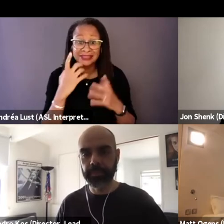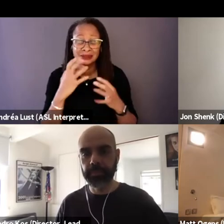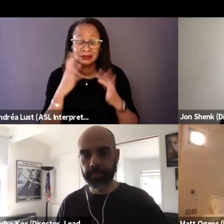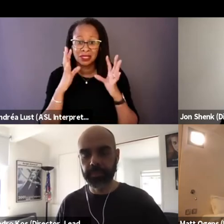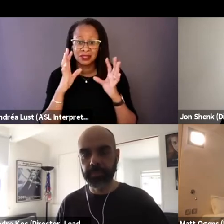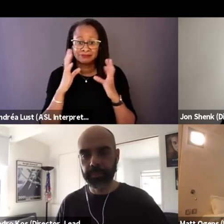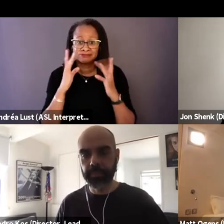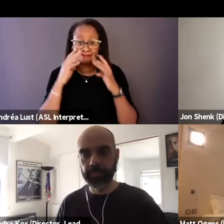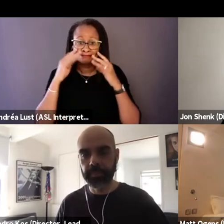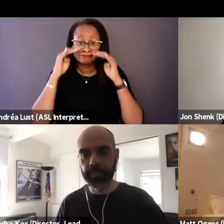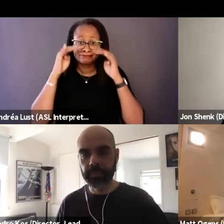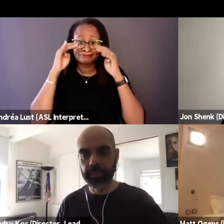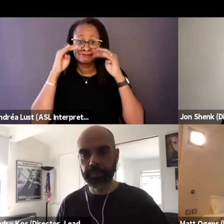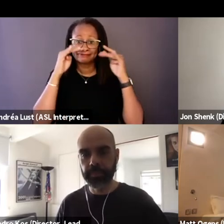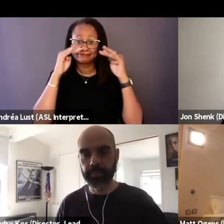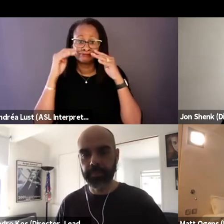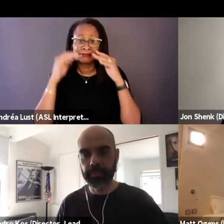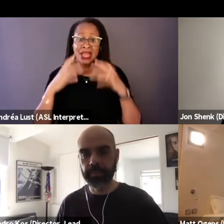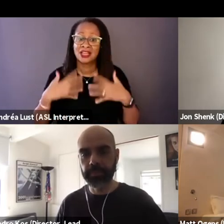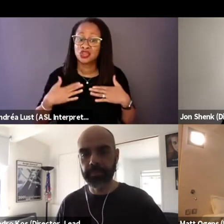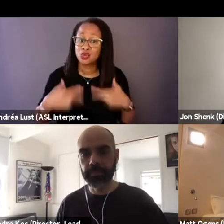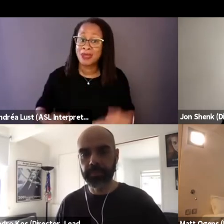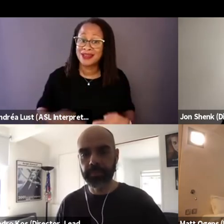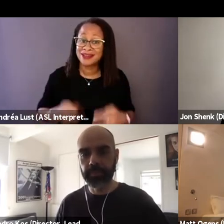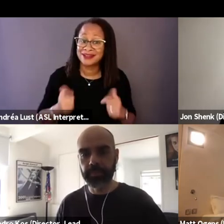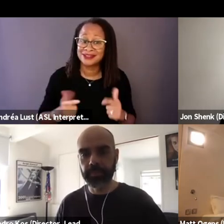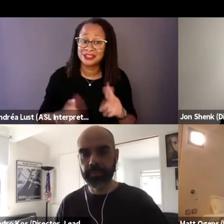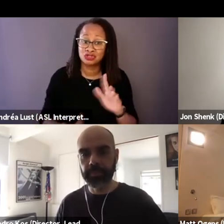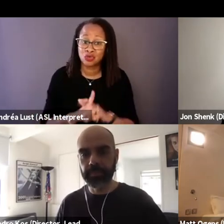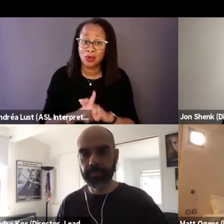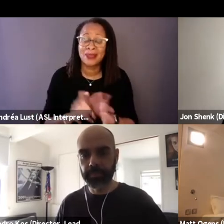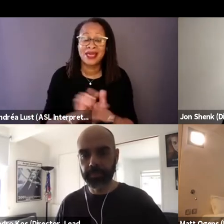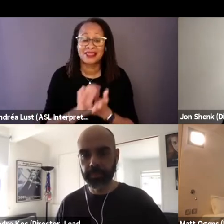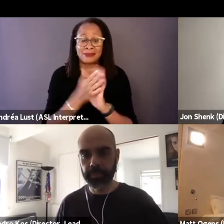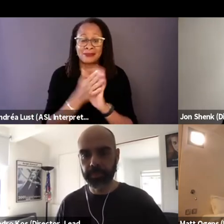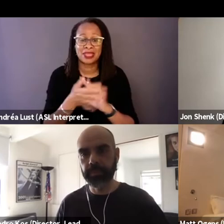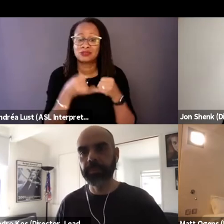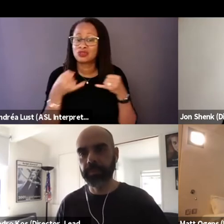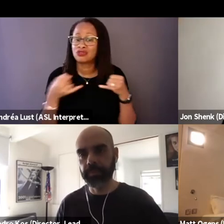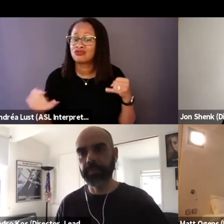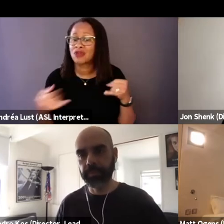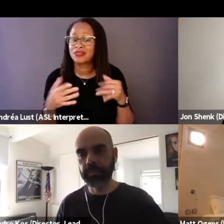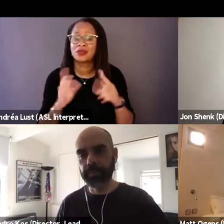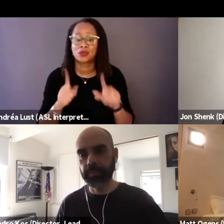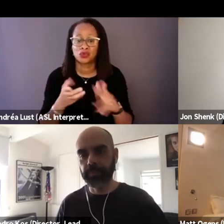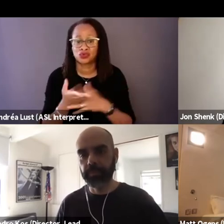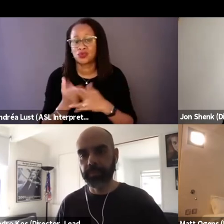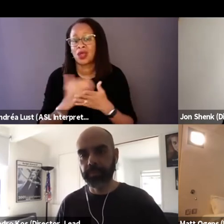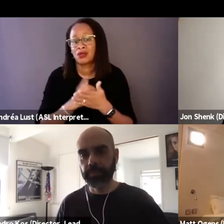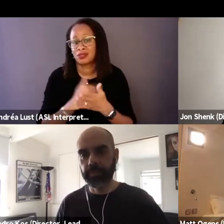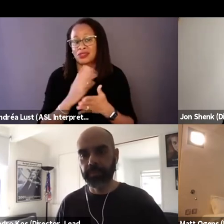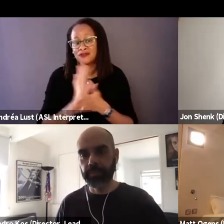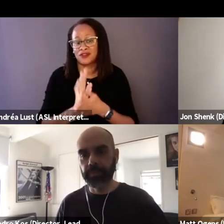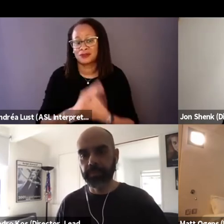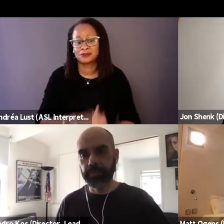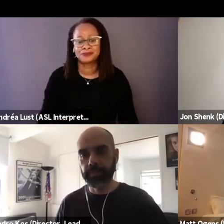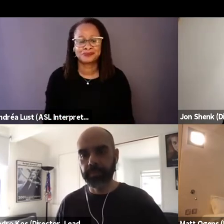you see the humanity instantly. And so that became kind of a thread that runs throughout the film. Kind of an odd question,